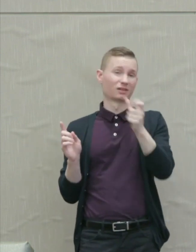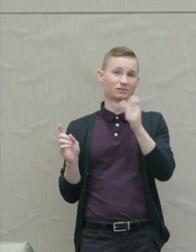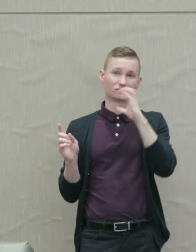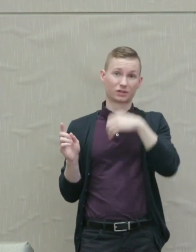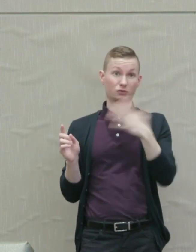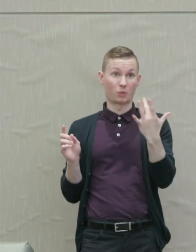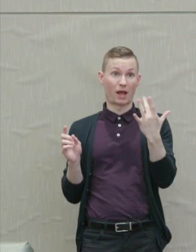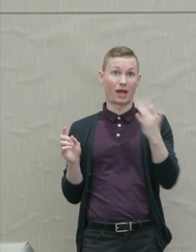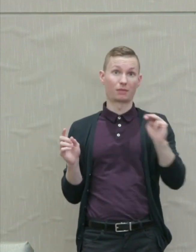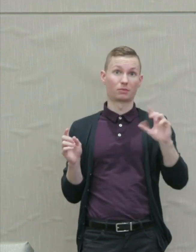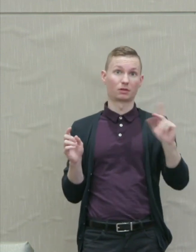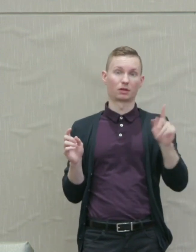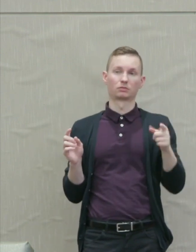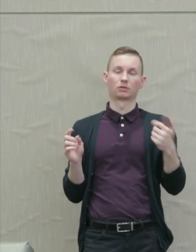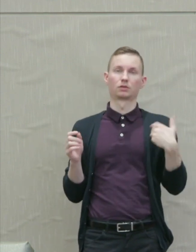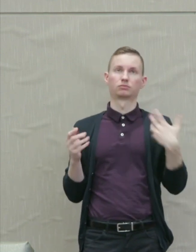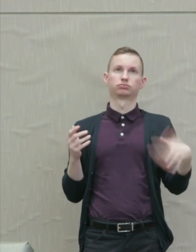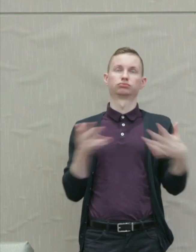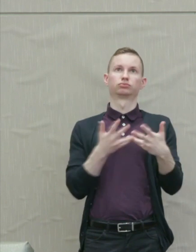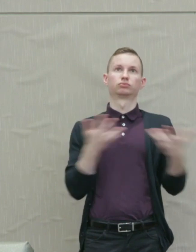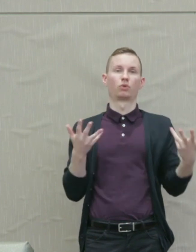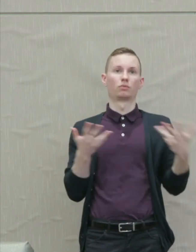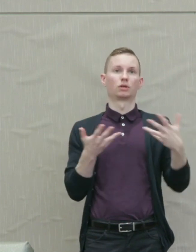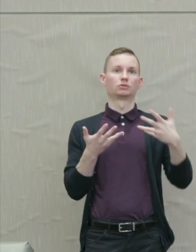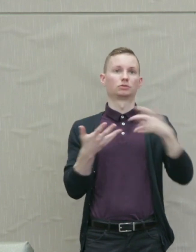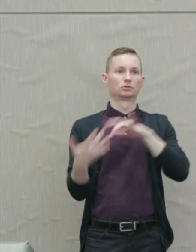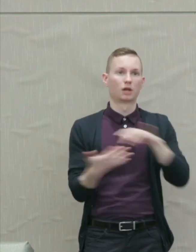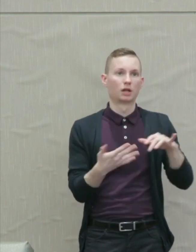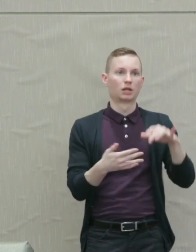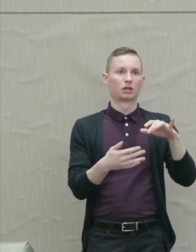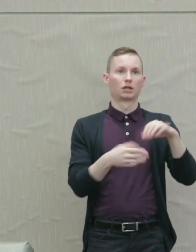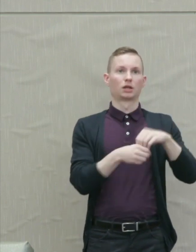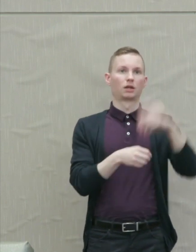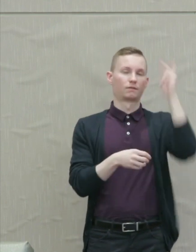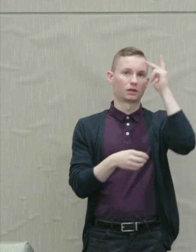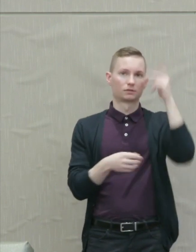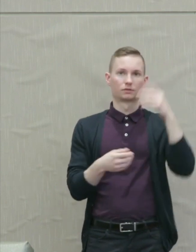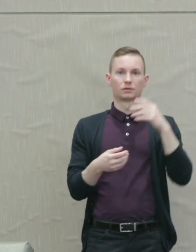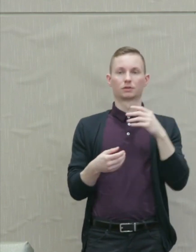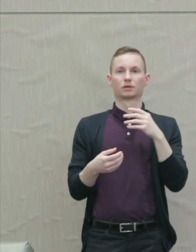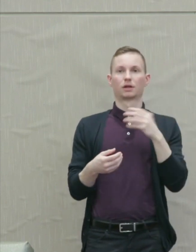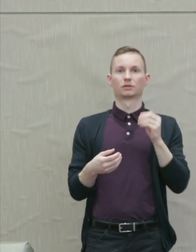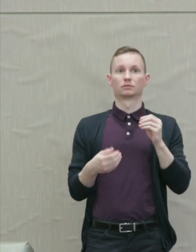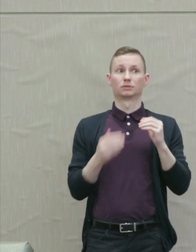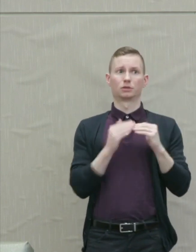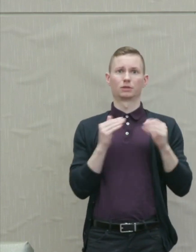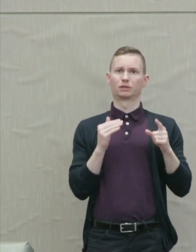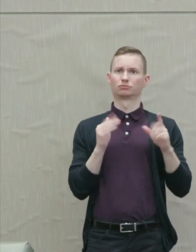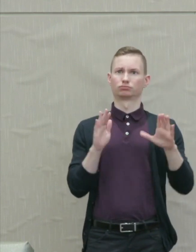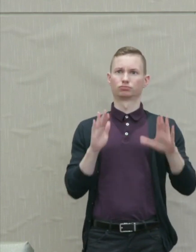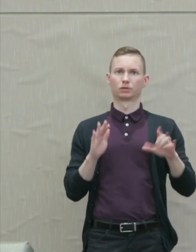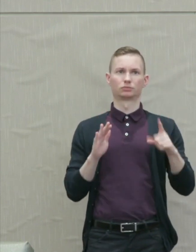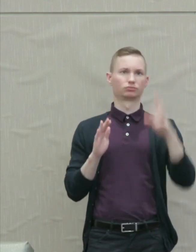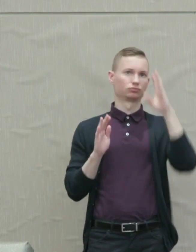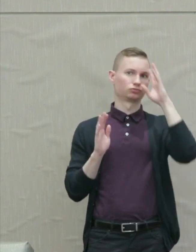King's vast learning in literature and philosophy and his equal greatness as a creative thinker.